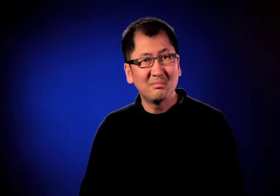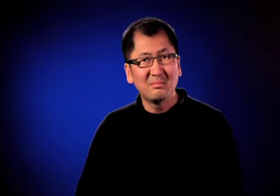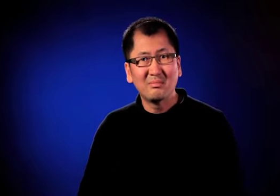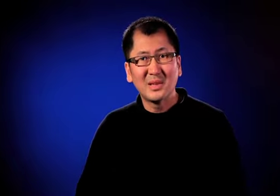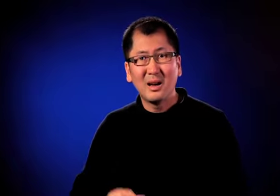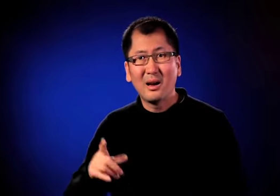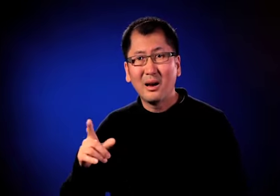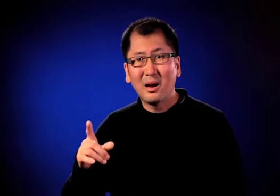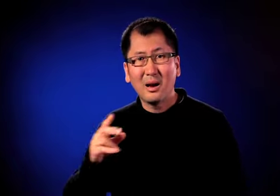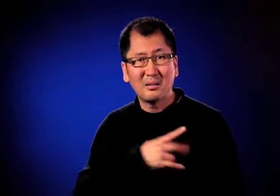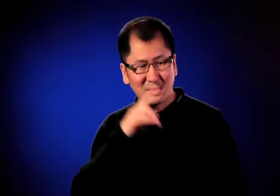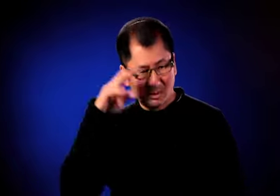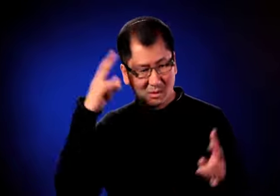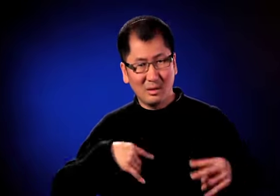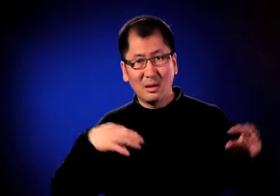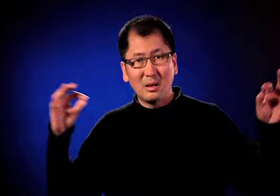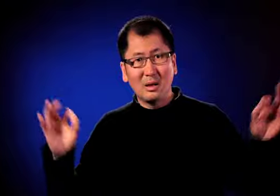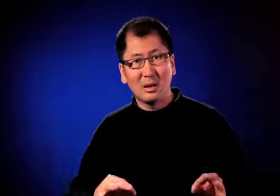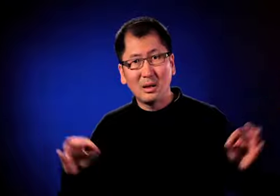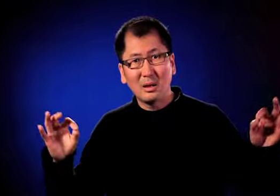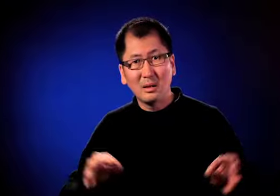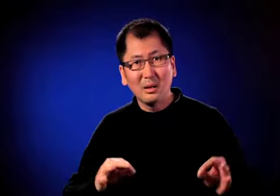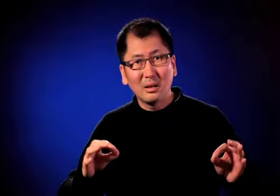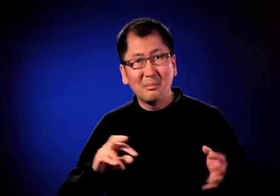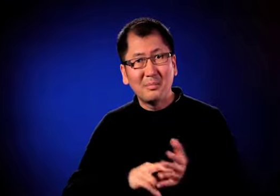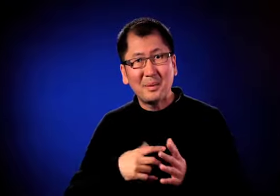That I had no rights, no rights to access which destroyed